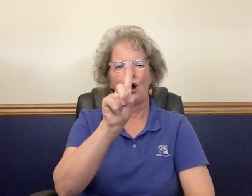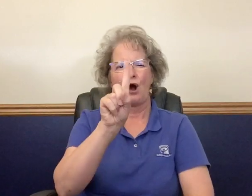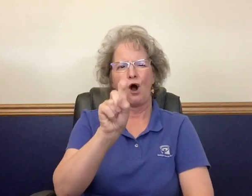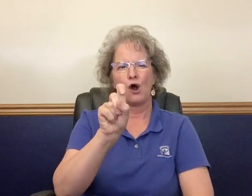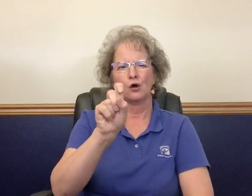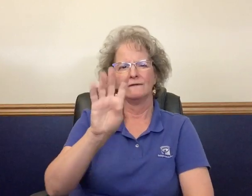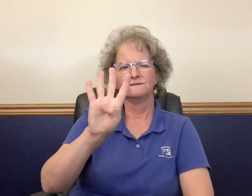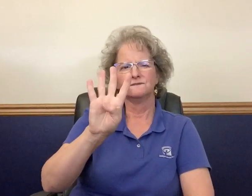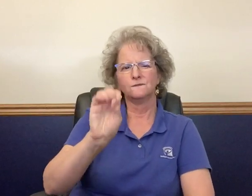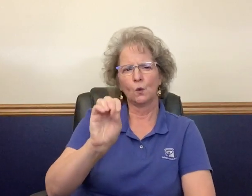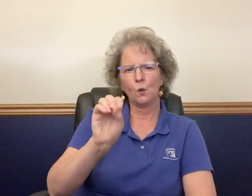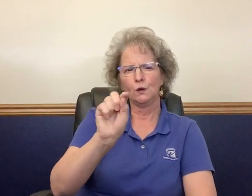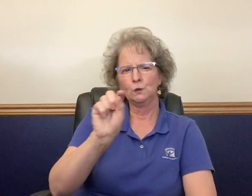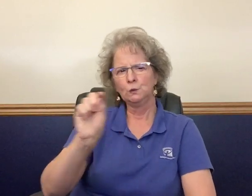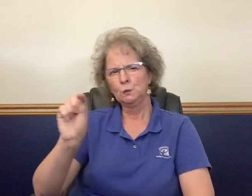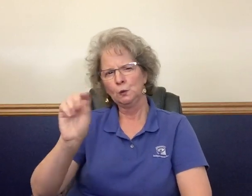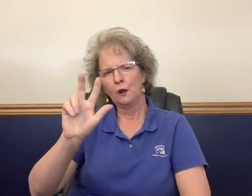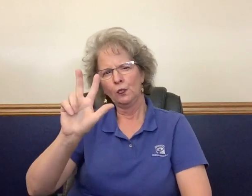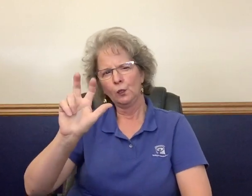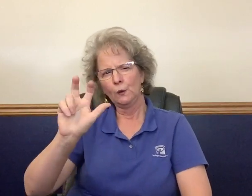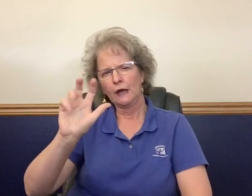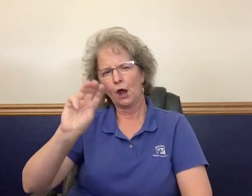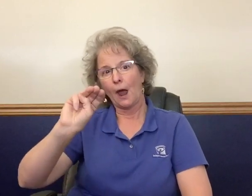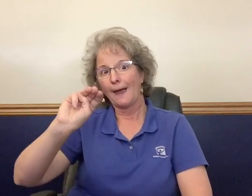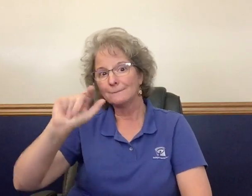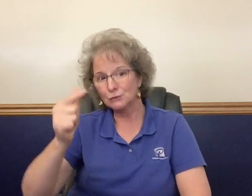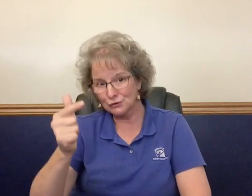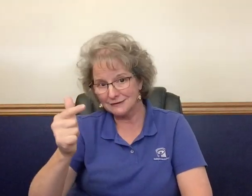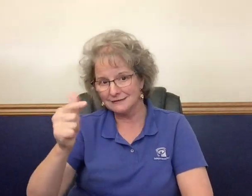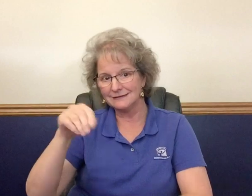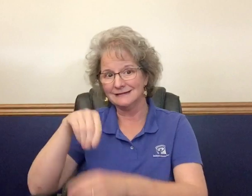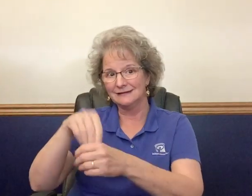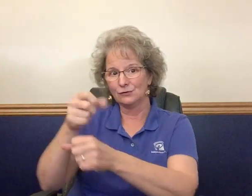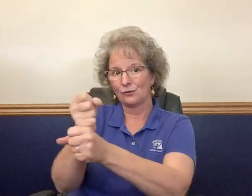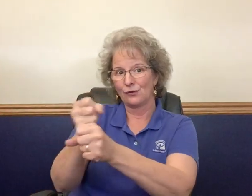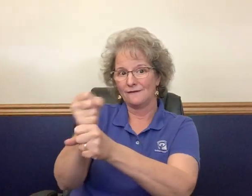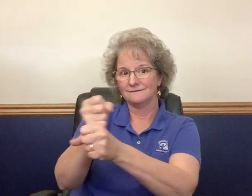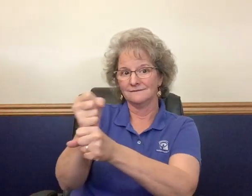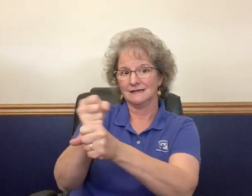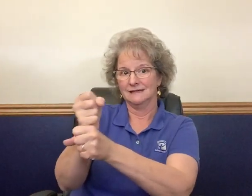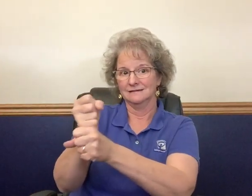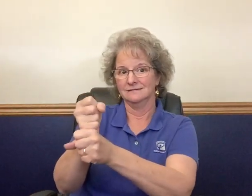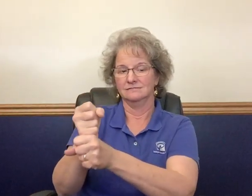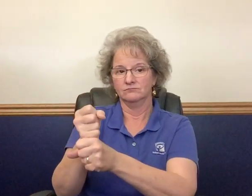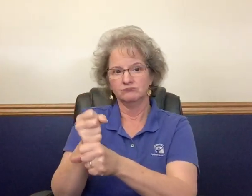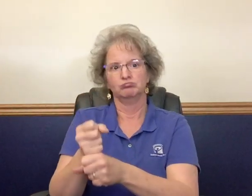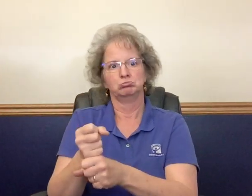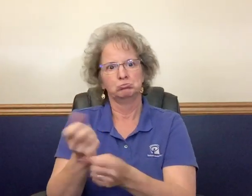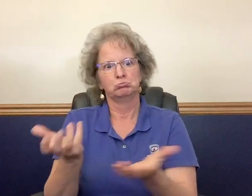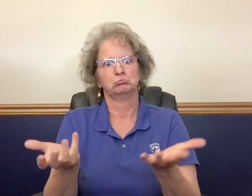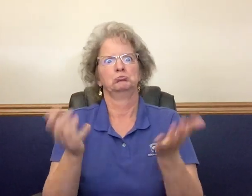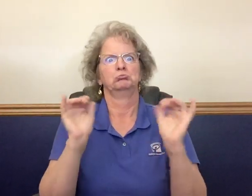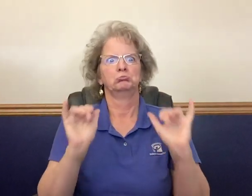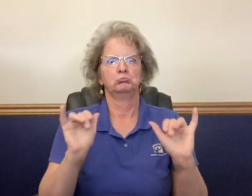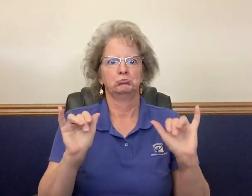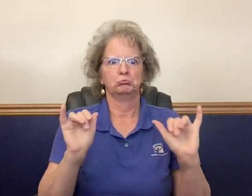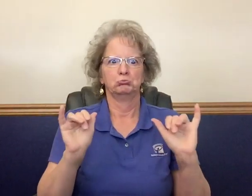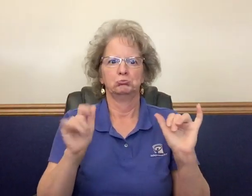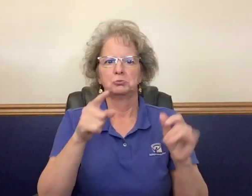140 to 300 milligrams of caffeine in each coffee. That is very interesting, right?